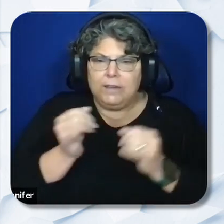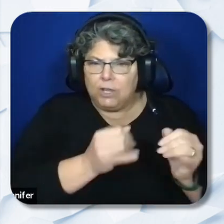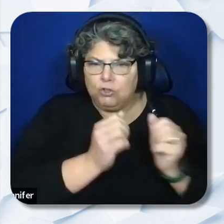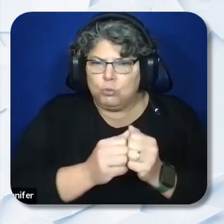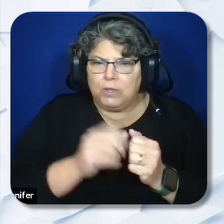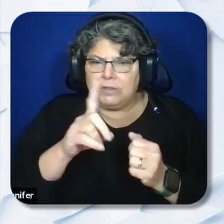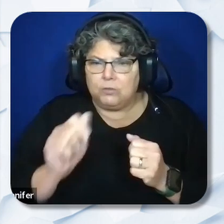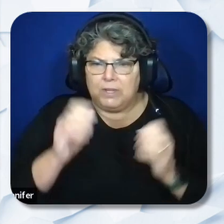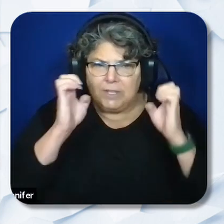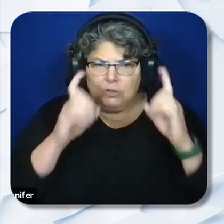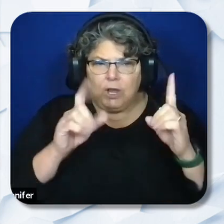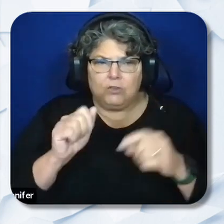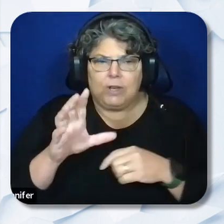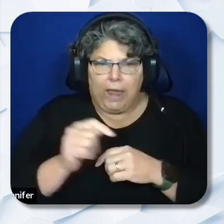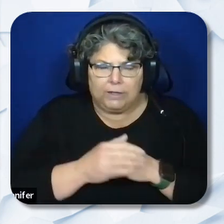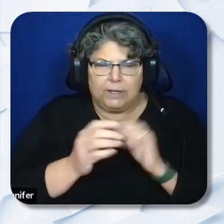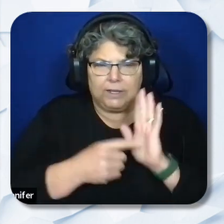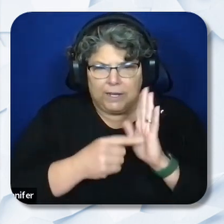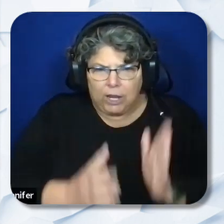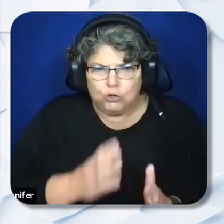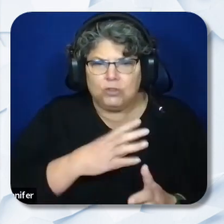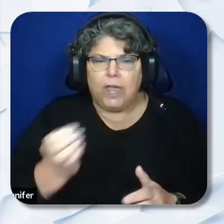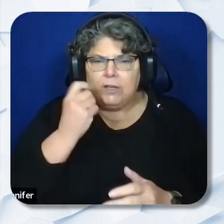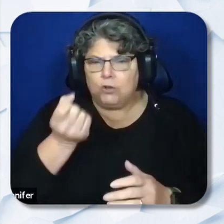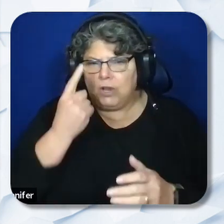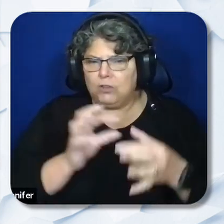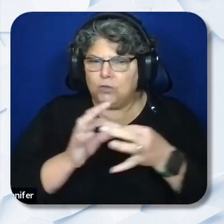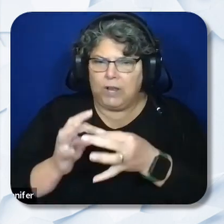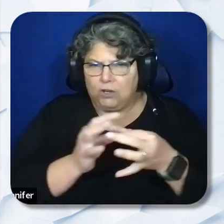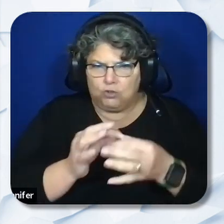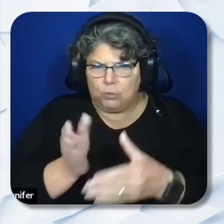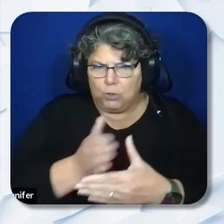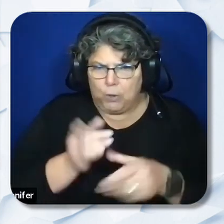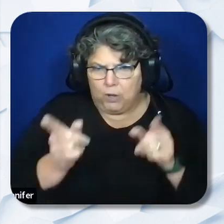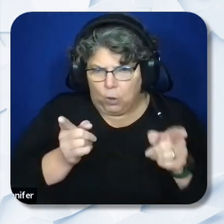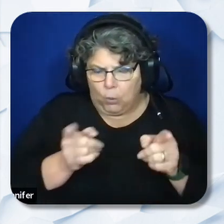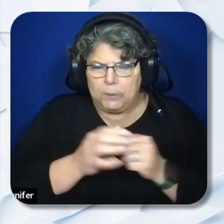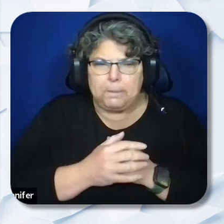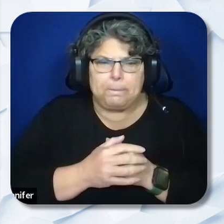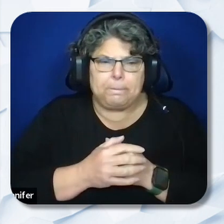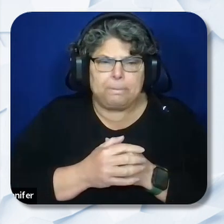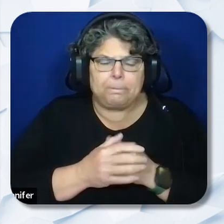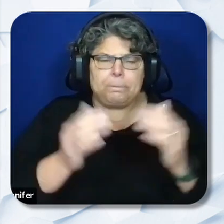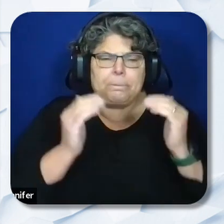Education Act indicators, and an understanding of the relationship between them. Ability to build